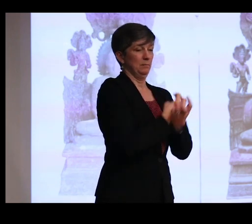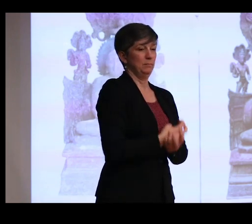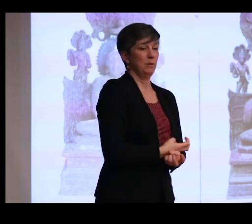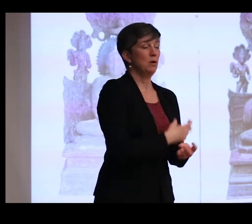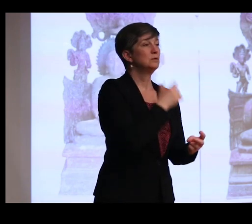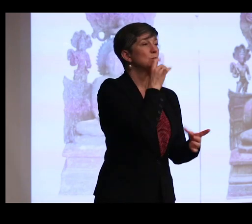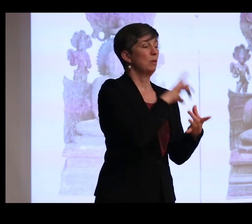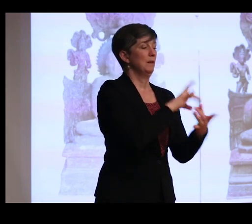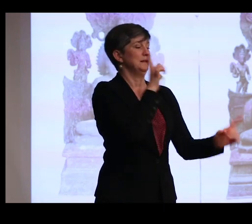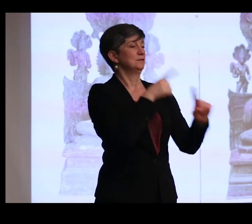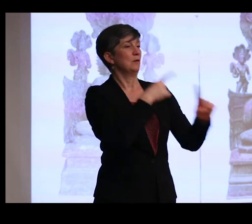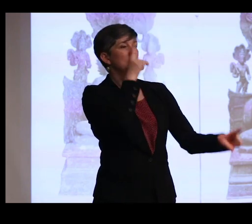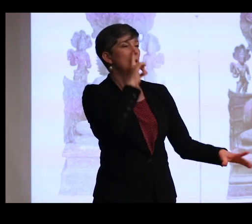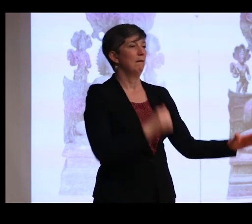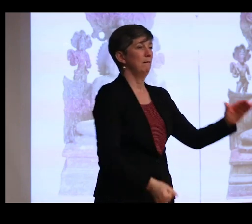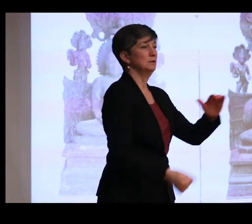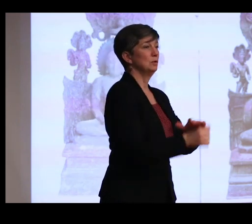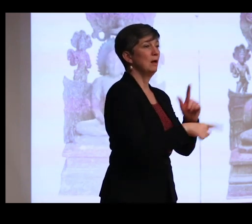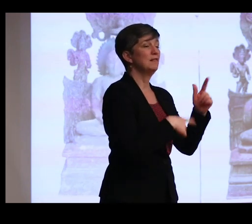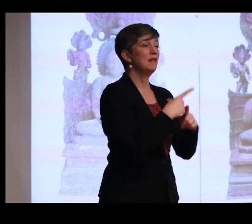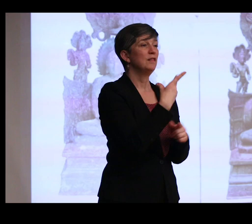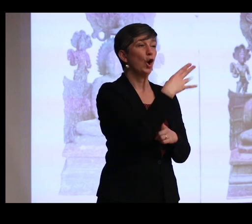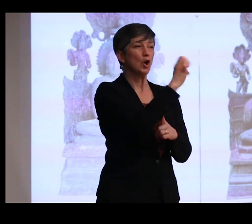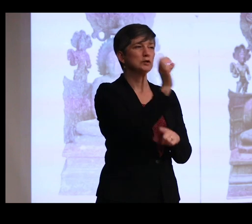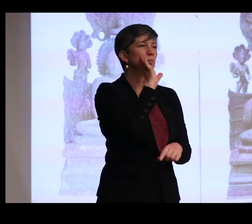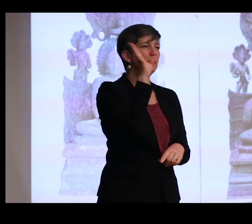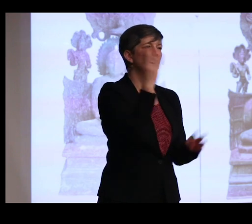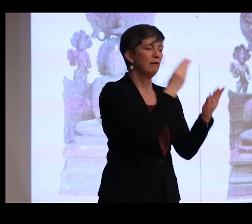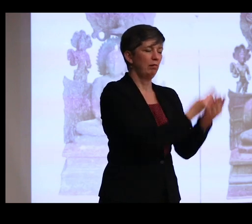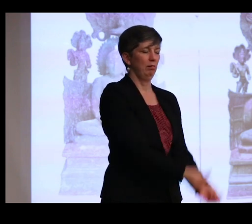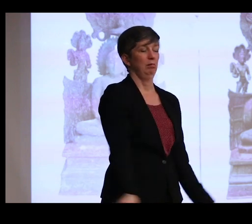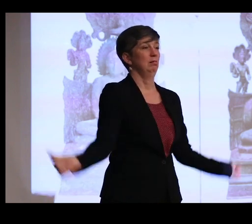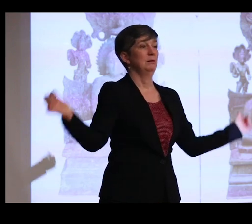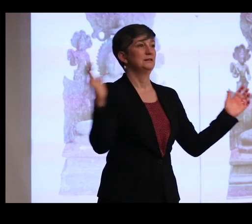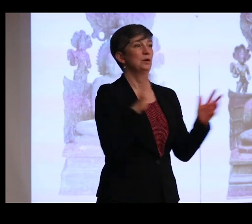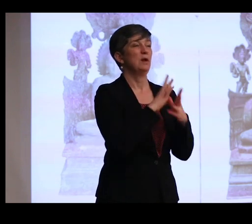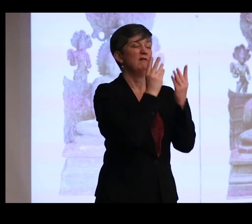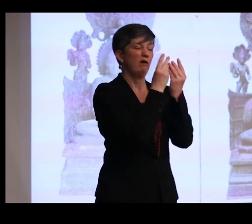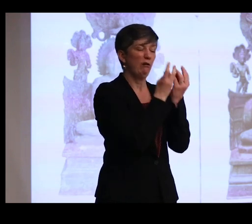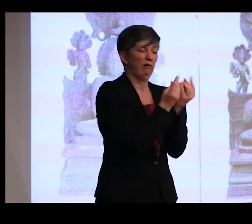the curse on the place would never be lifted. So even crumbling bones then--